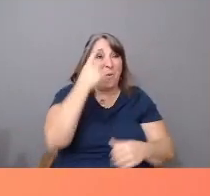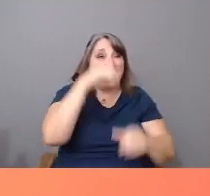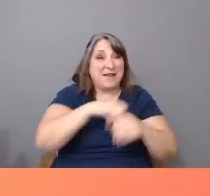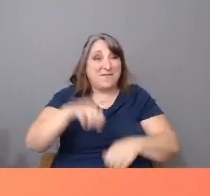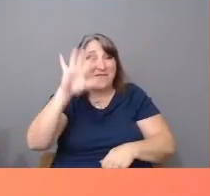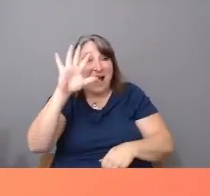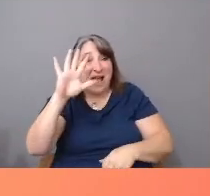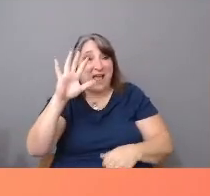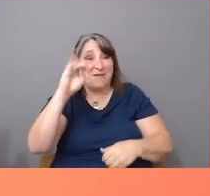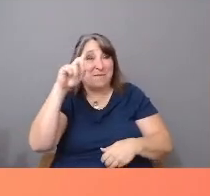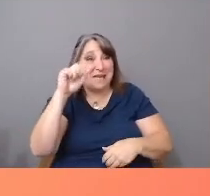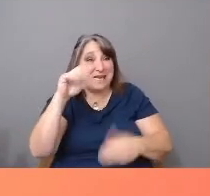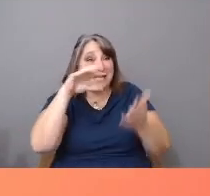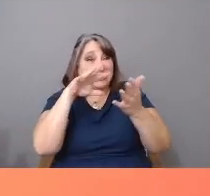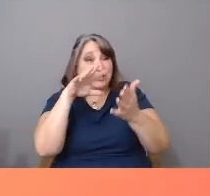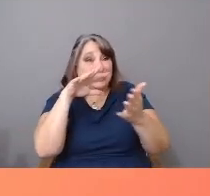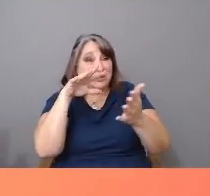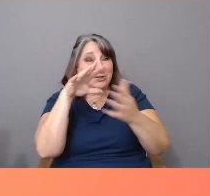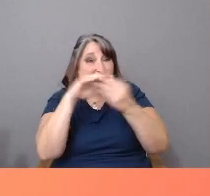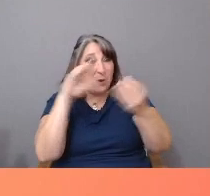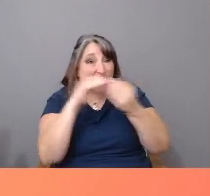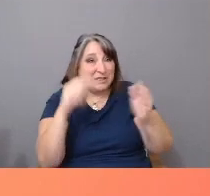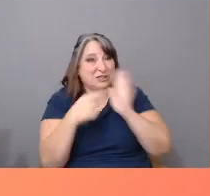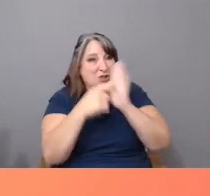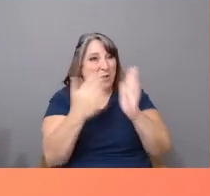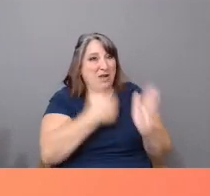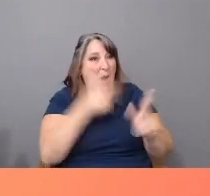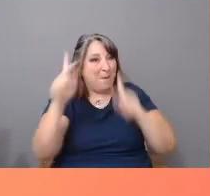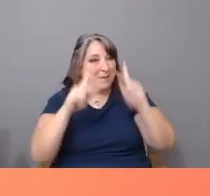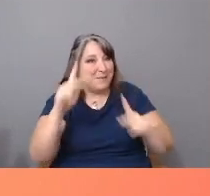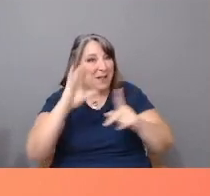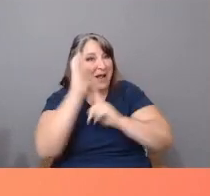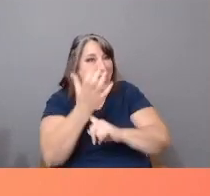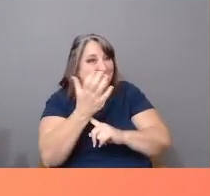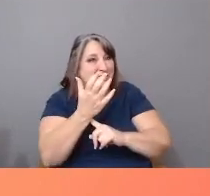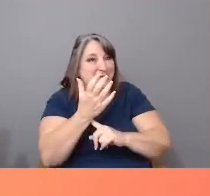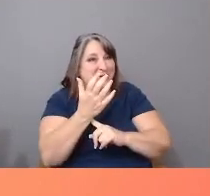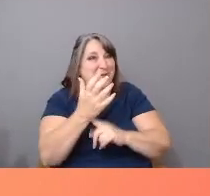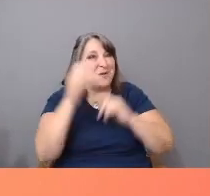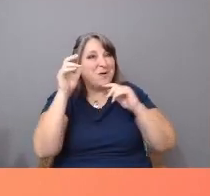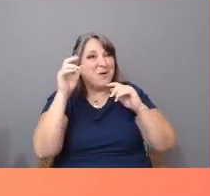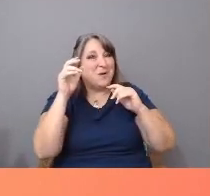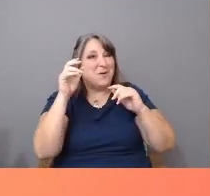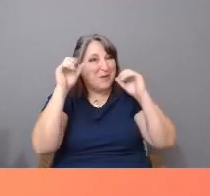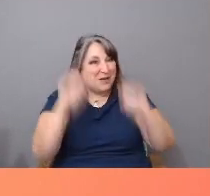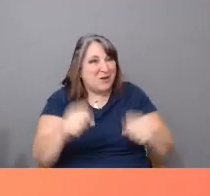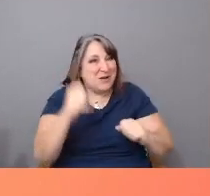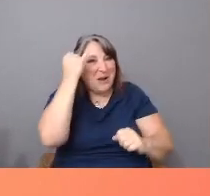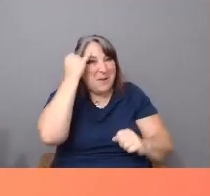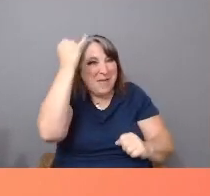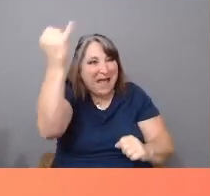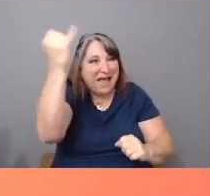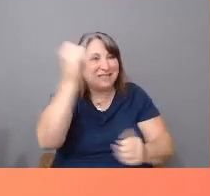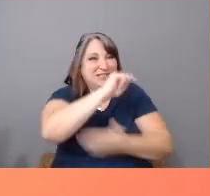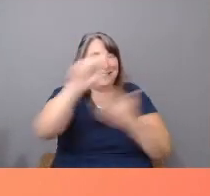on our people and culture, we could imagine a time when negative stereotypes would not define us.